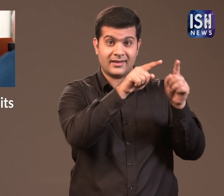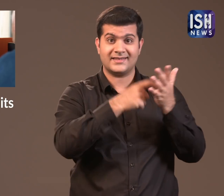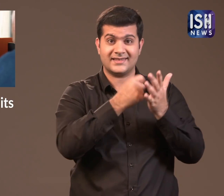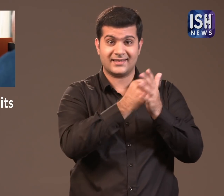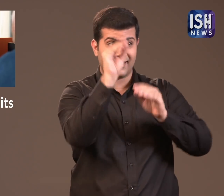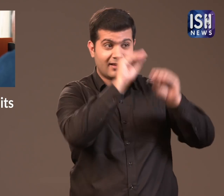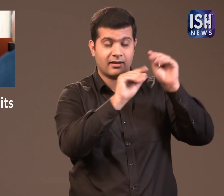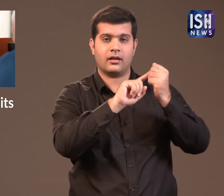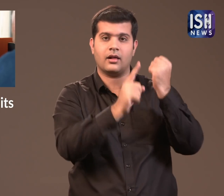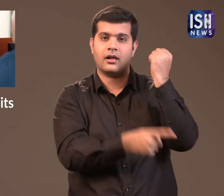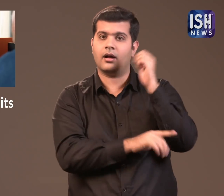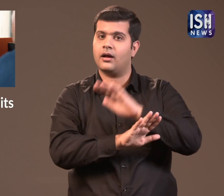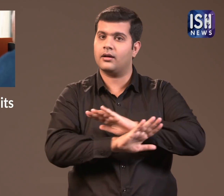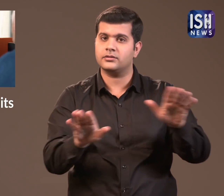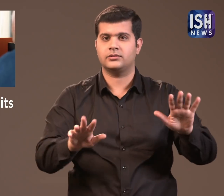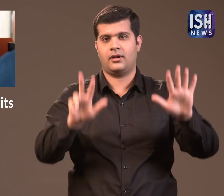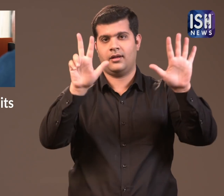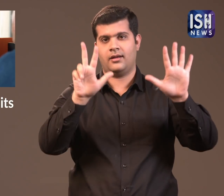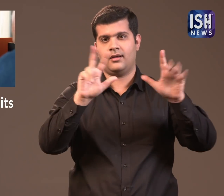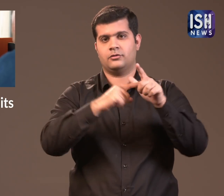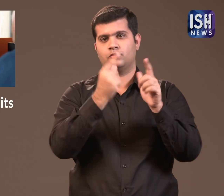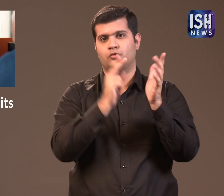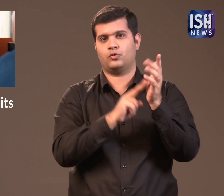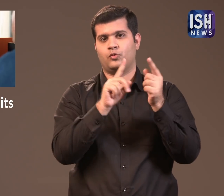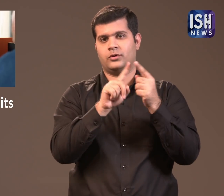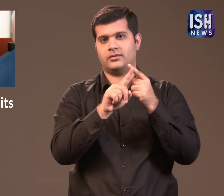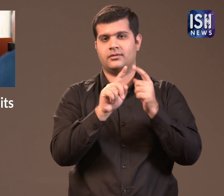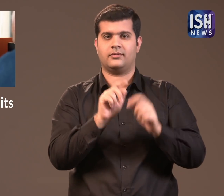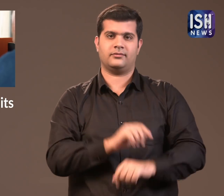The last date of registration is the 8th of June.